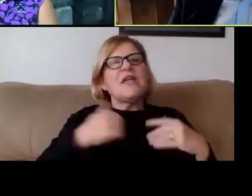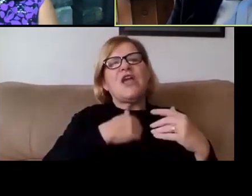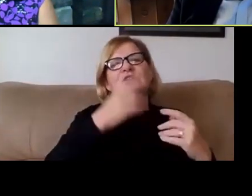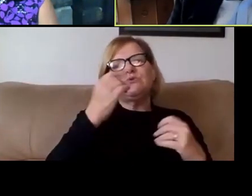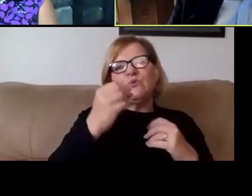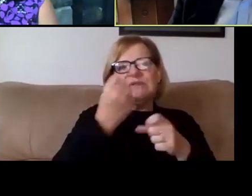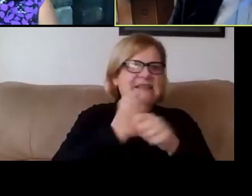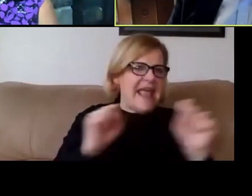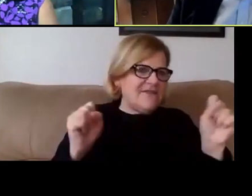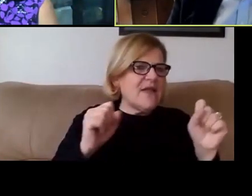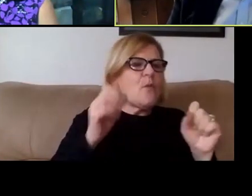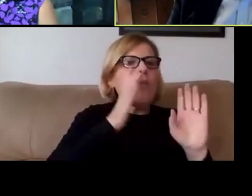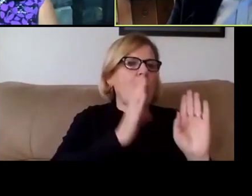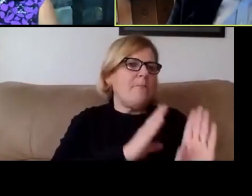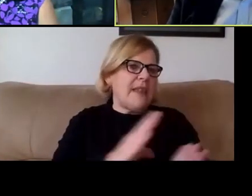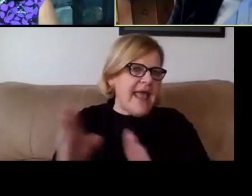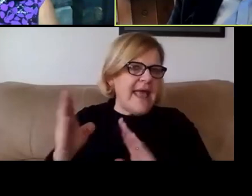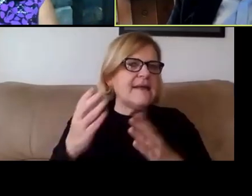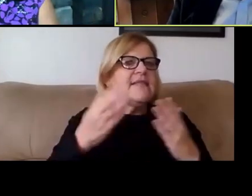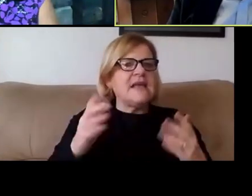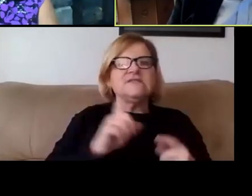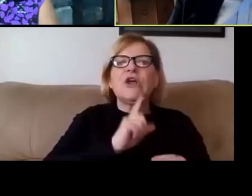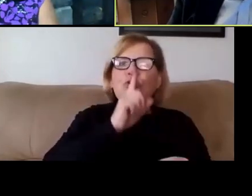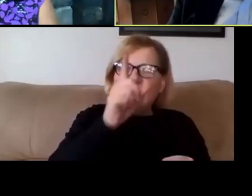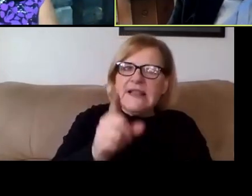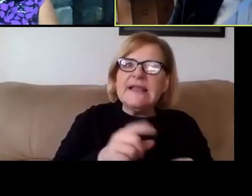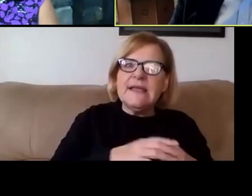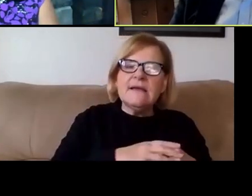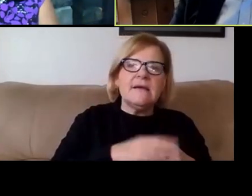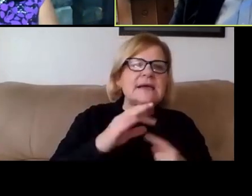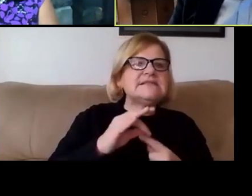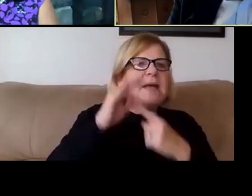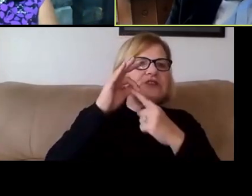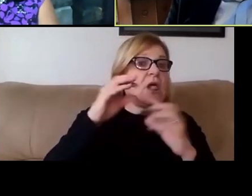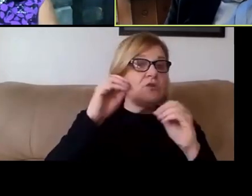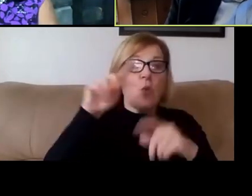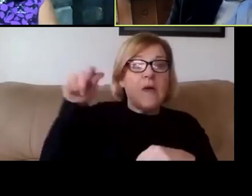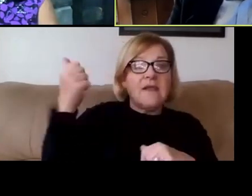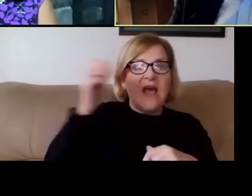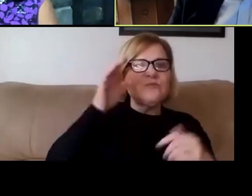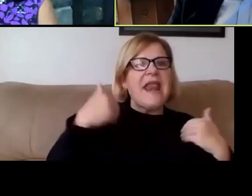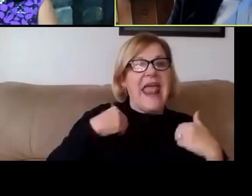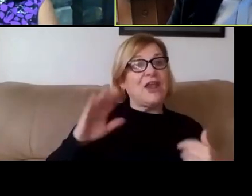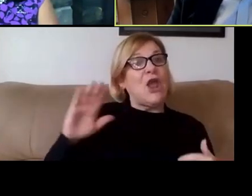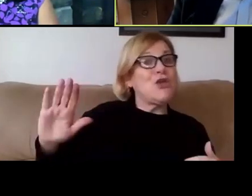And we'll plan things that are really special. No one else will have had your graduation